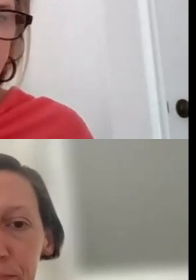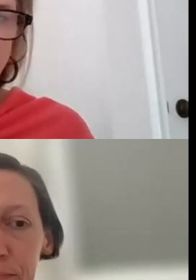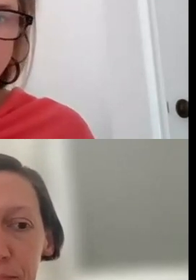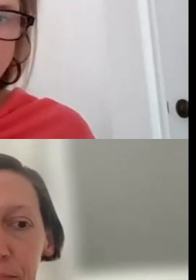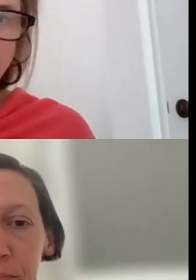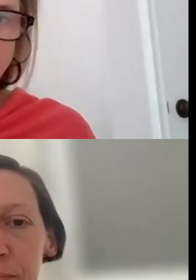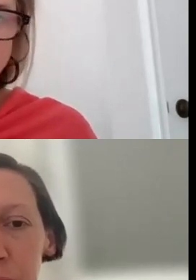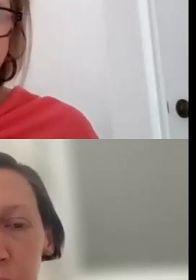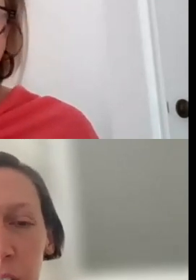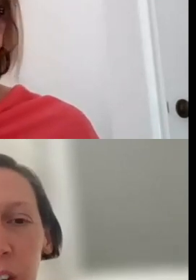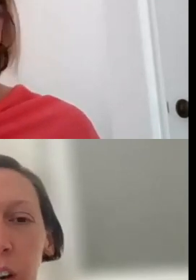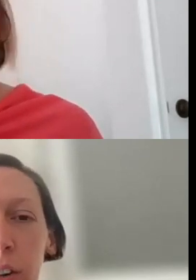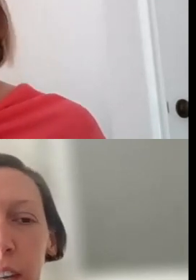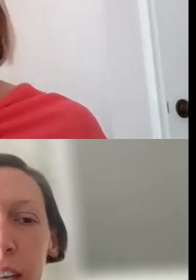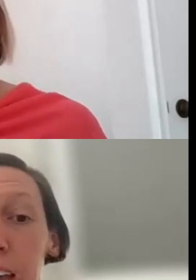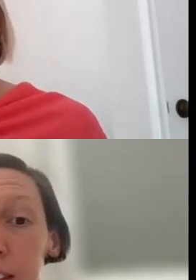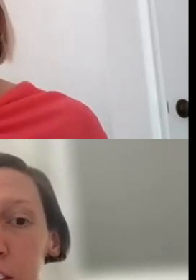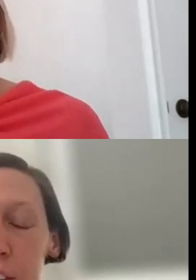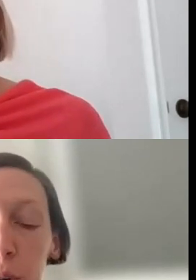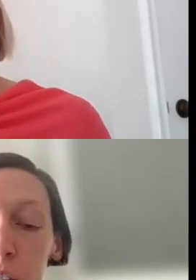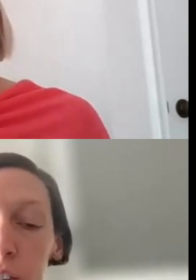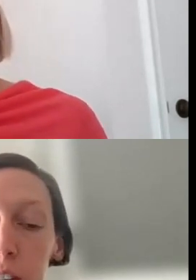OKAY, YEAH, THAT'S A GOOD QUESTION.